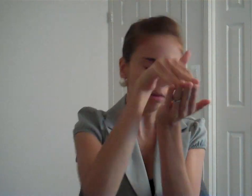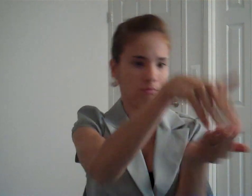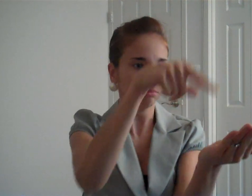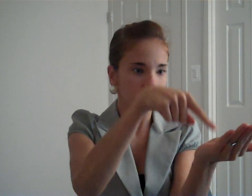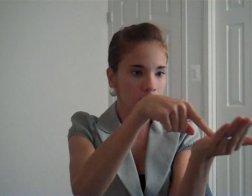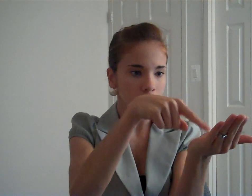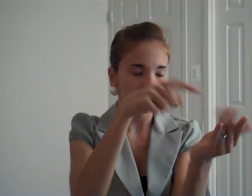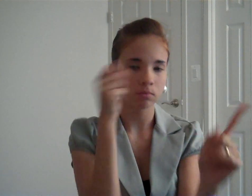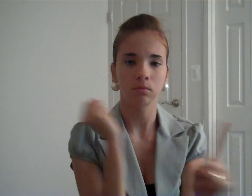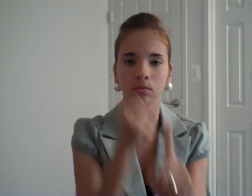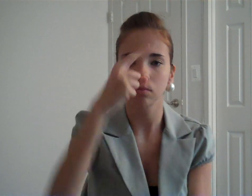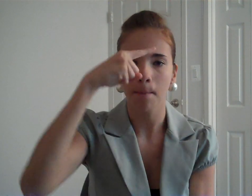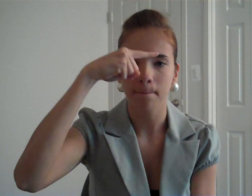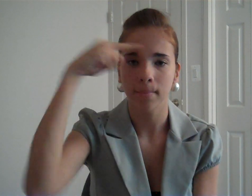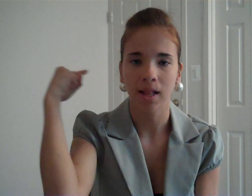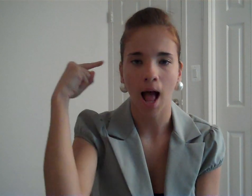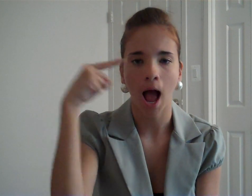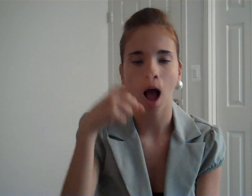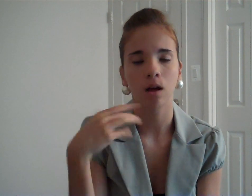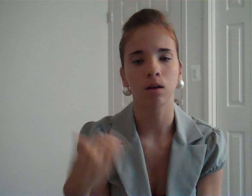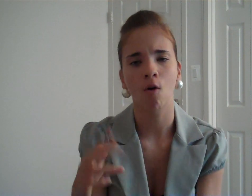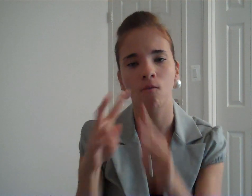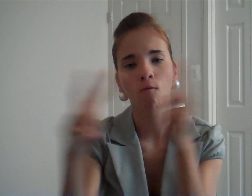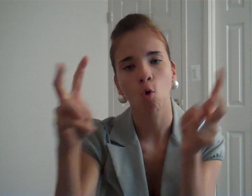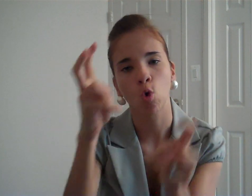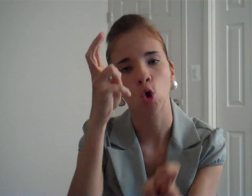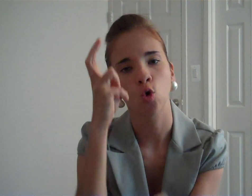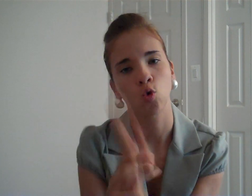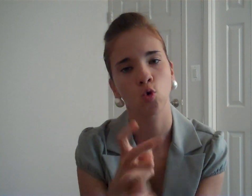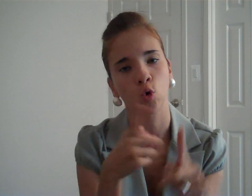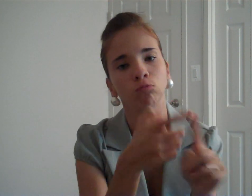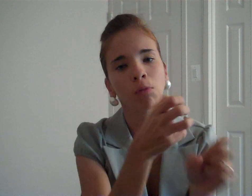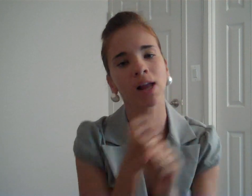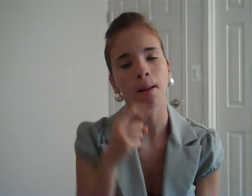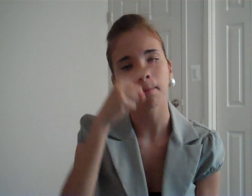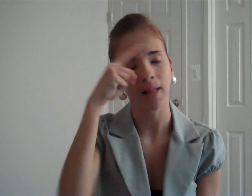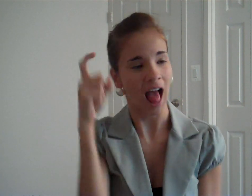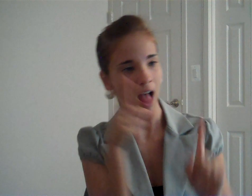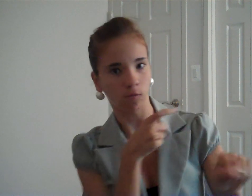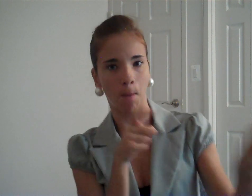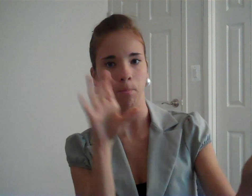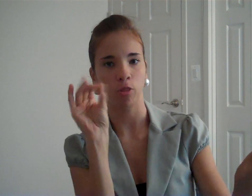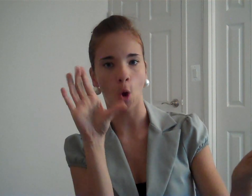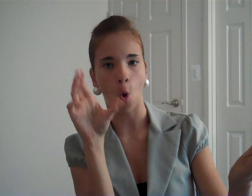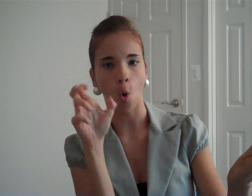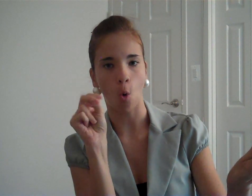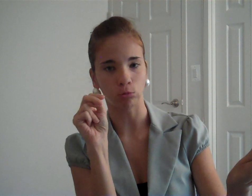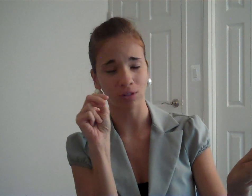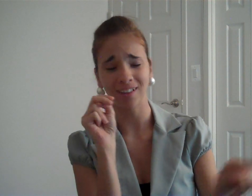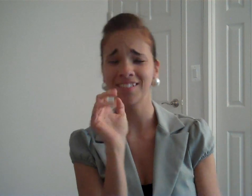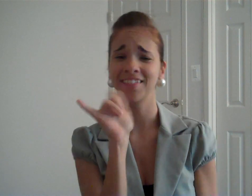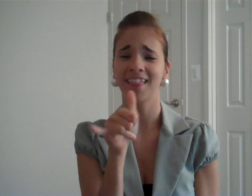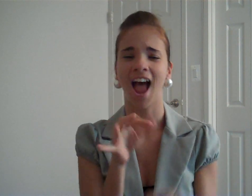On a rare occasion, a black pearl will be discovered. To discover a black pearl is extremely difficult.